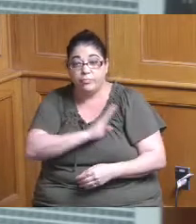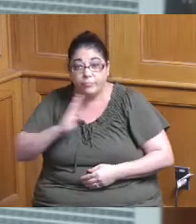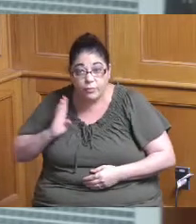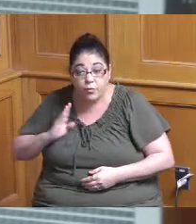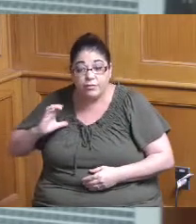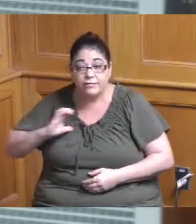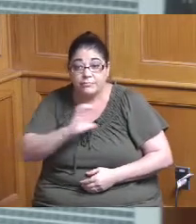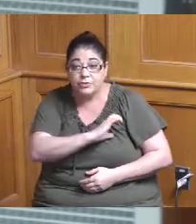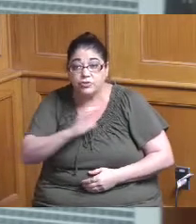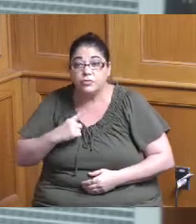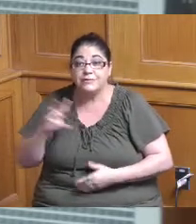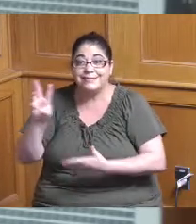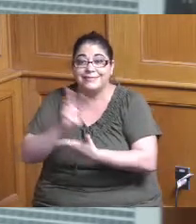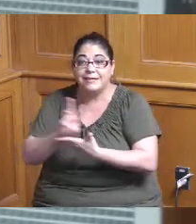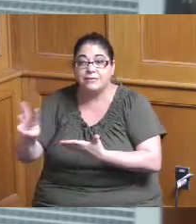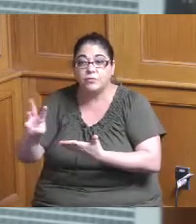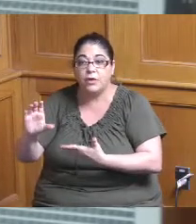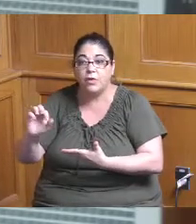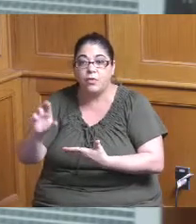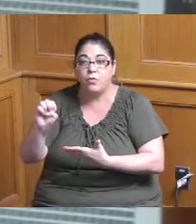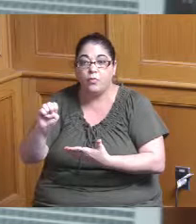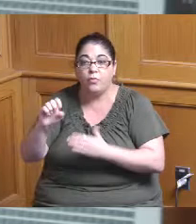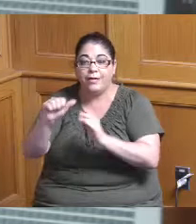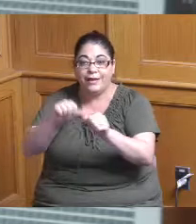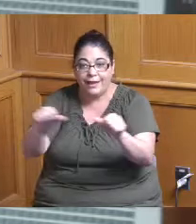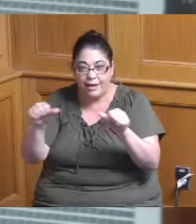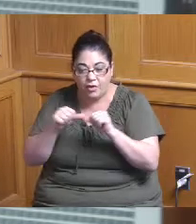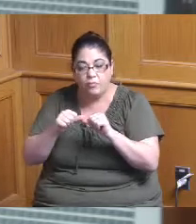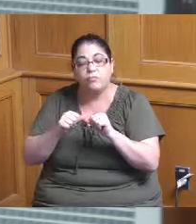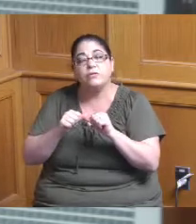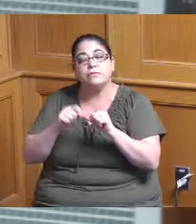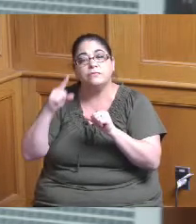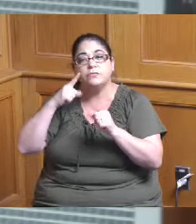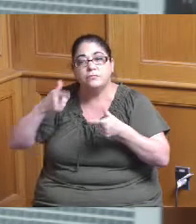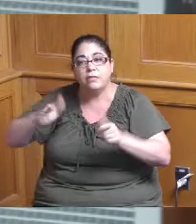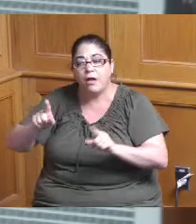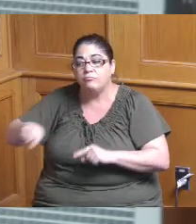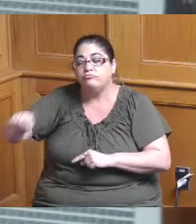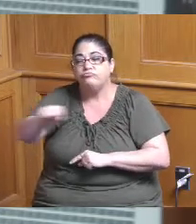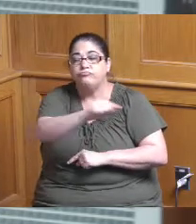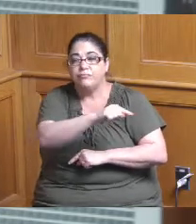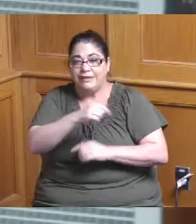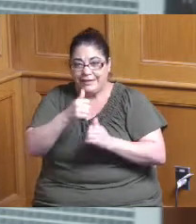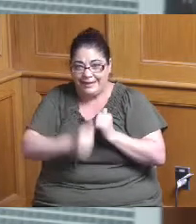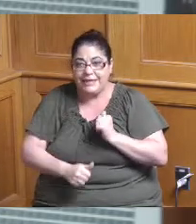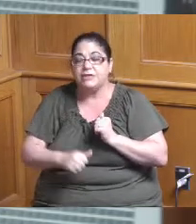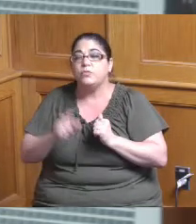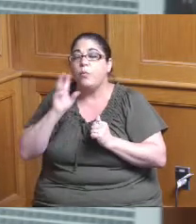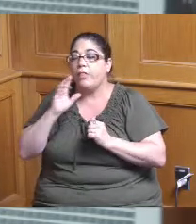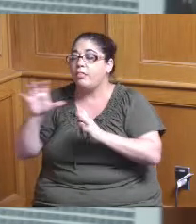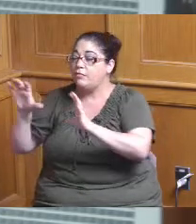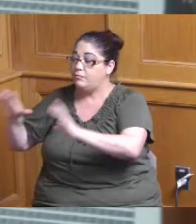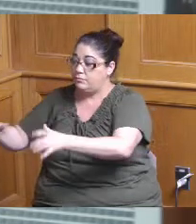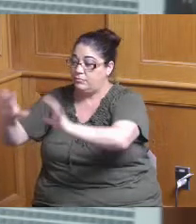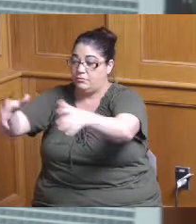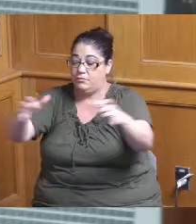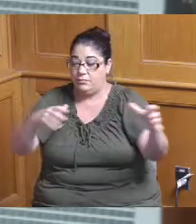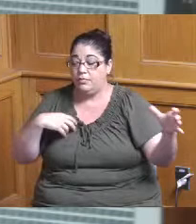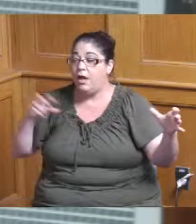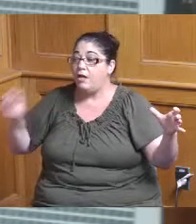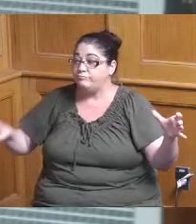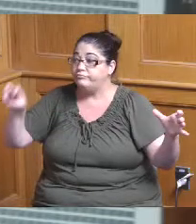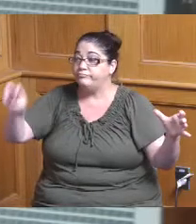core areas that that all of the fellows will complete in addition to the administration and